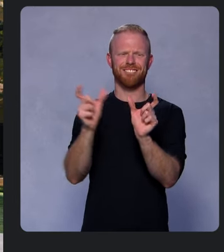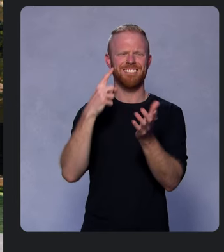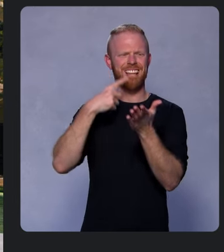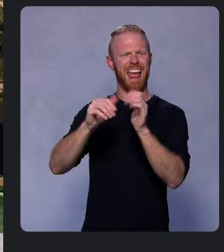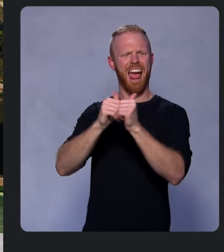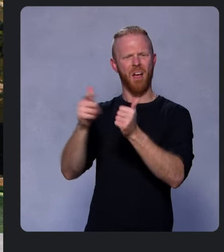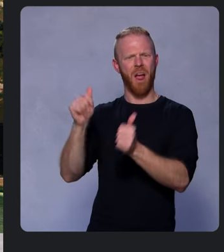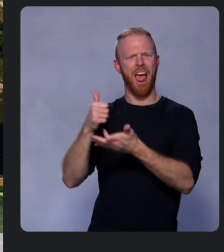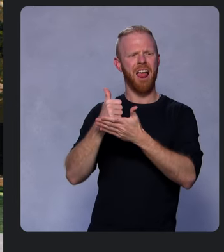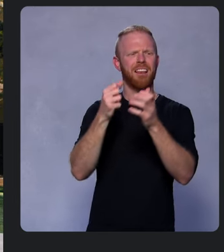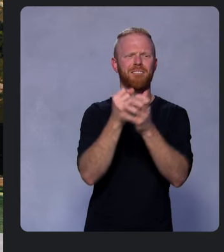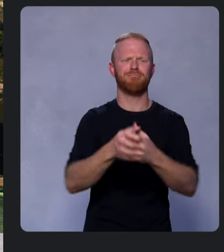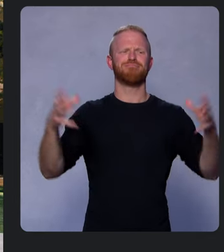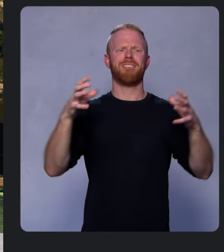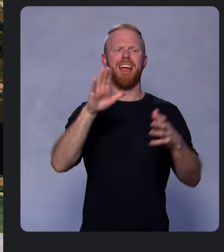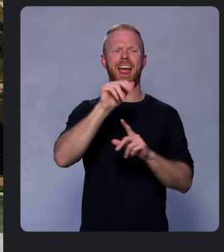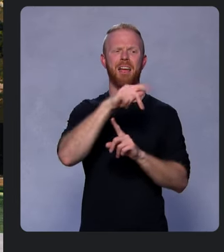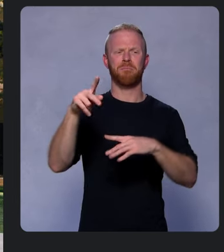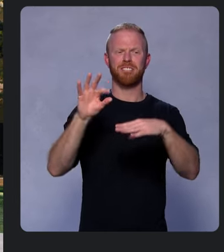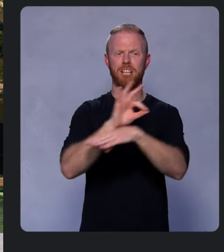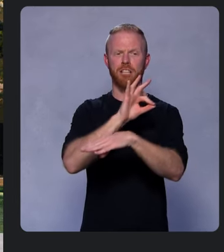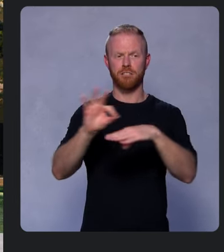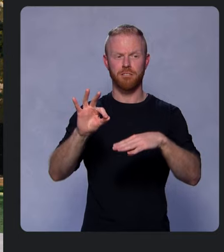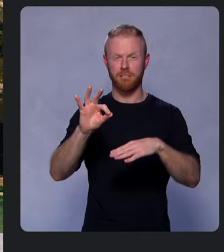apps functionality without a lot of additional work.